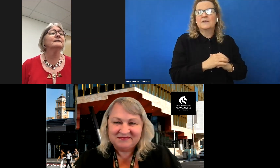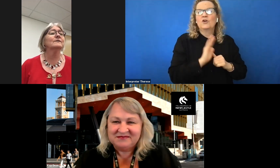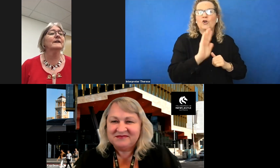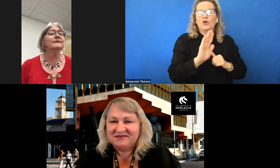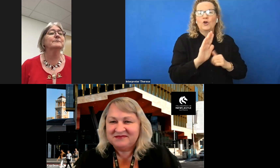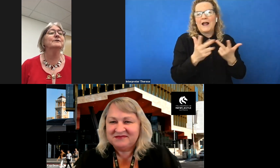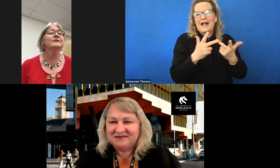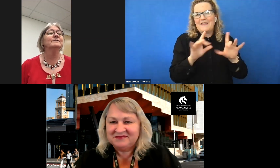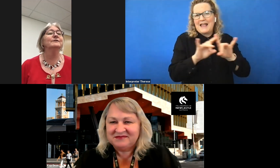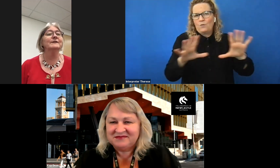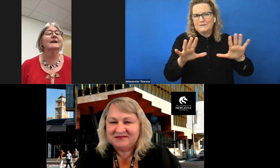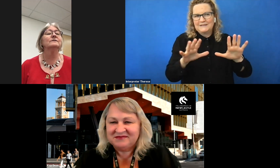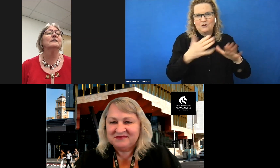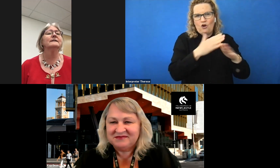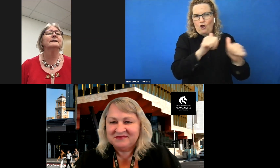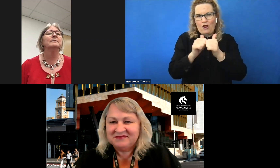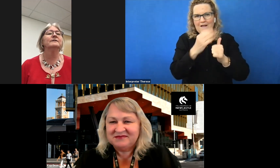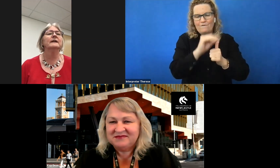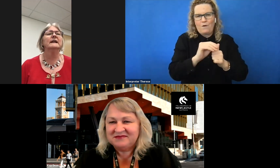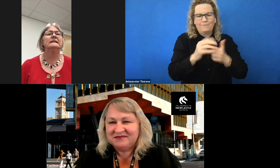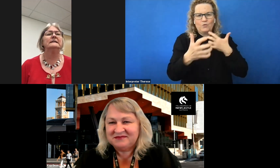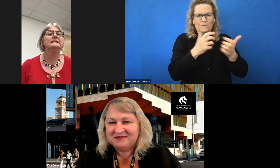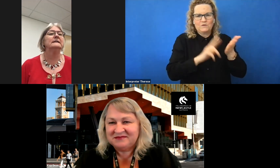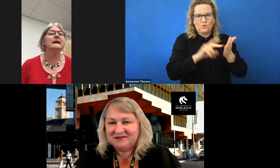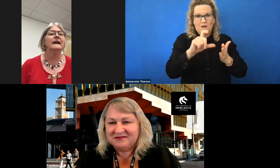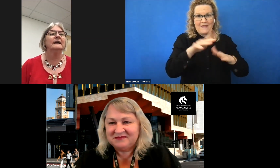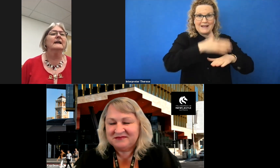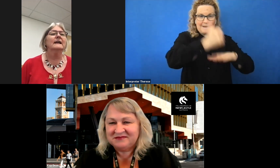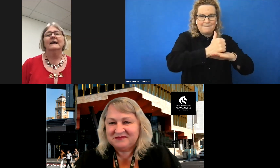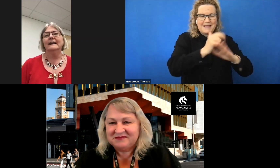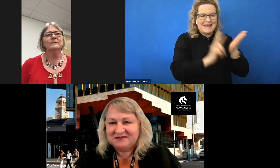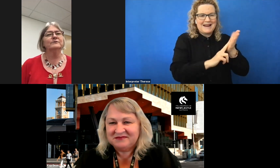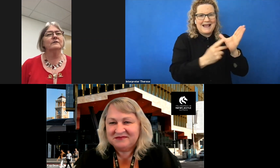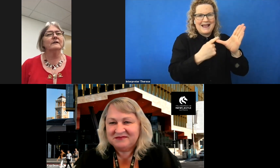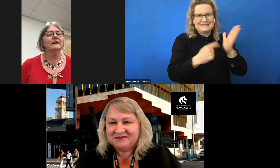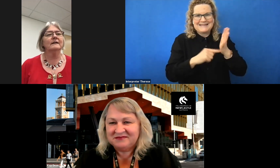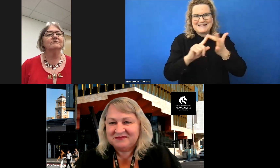colleagues from the University of Newcastle established NATEA - and I'm sorry, I can't